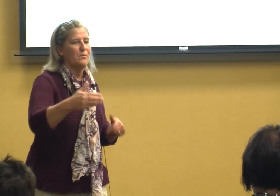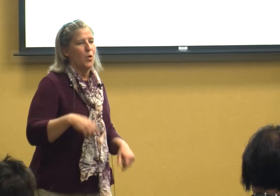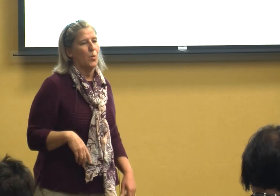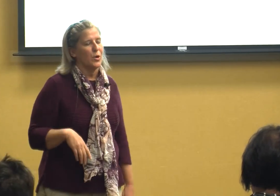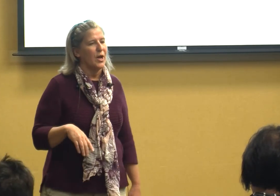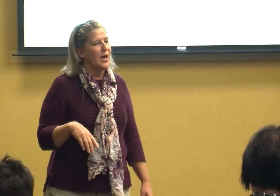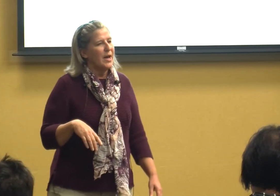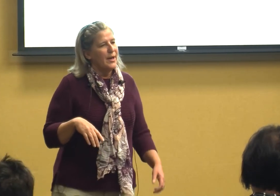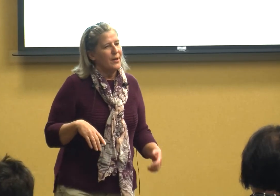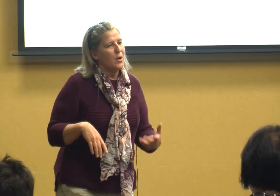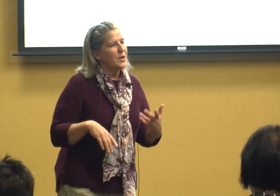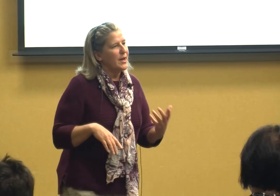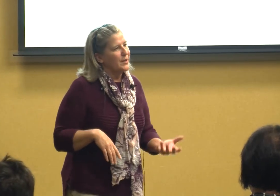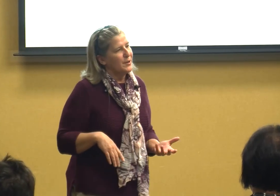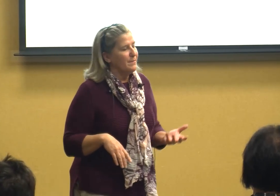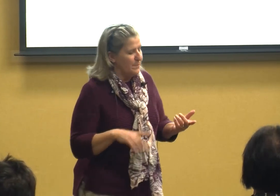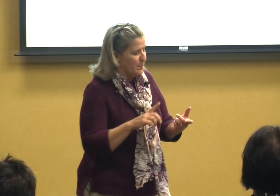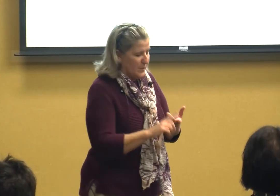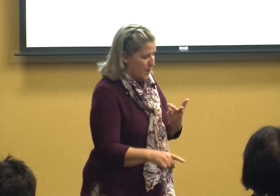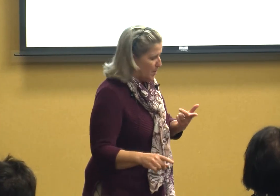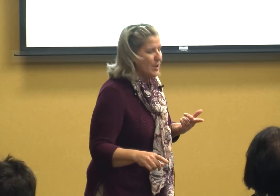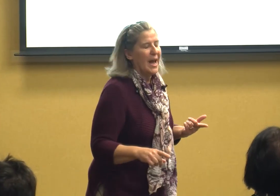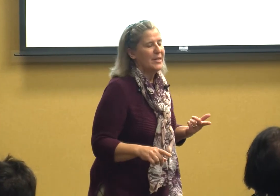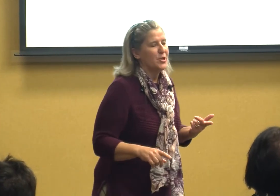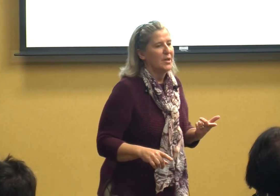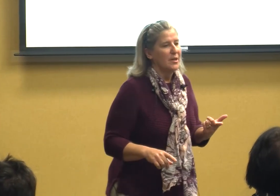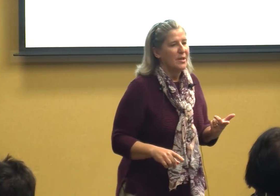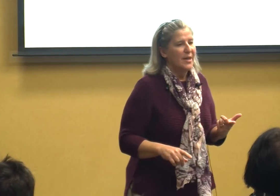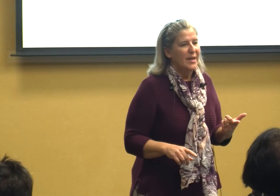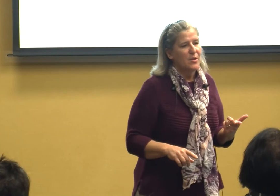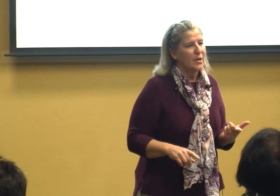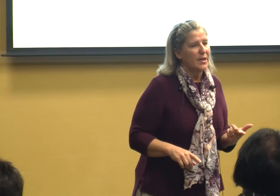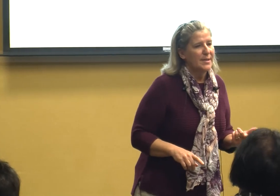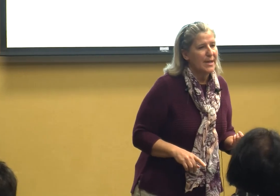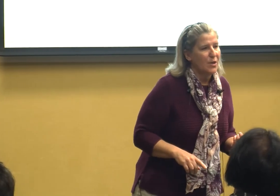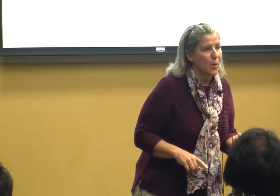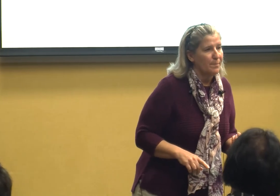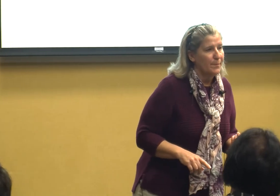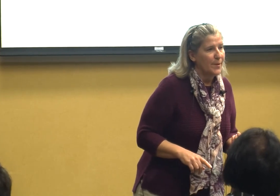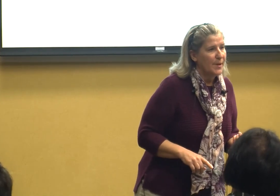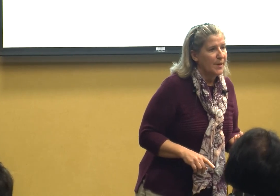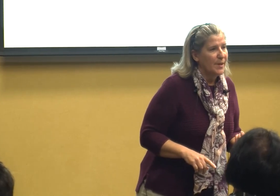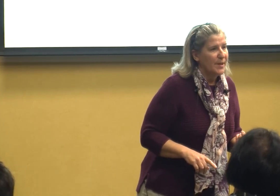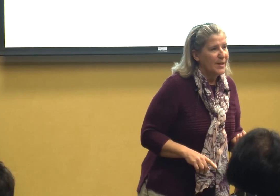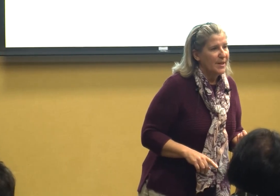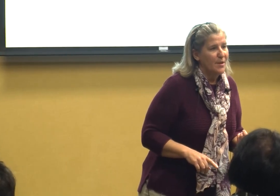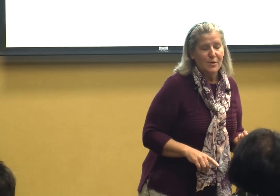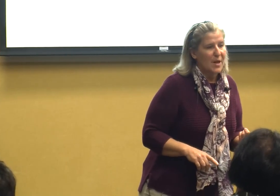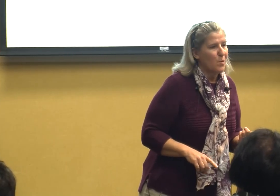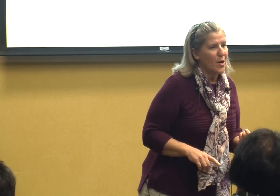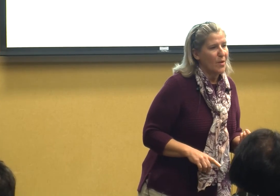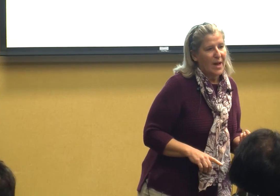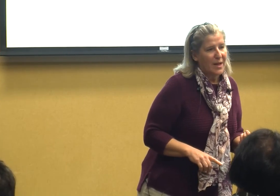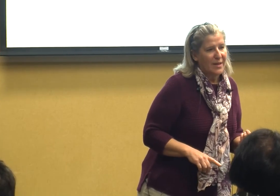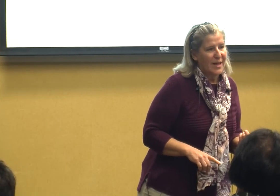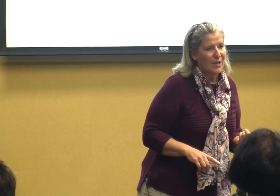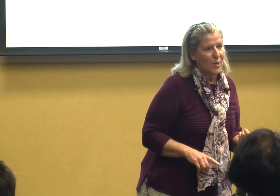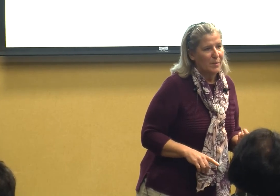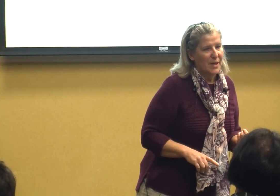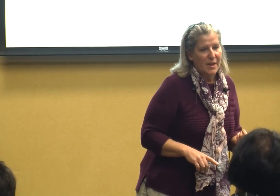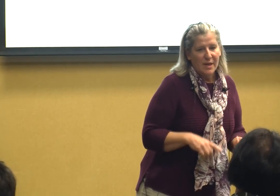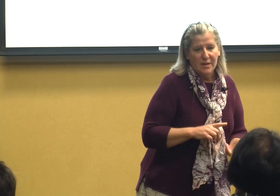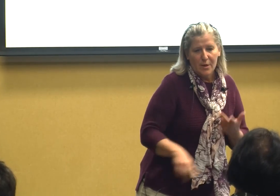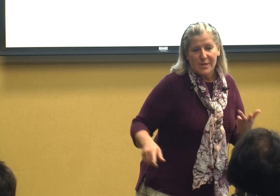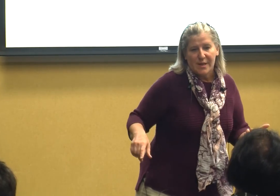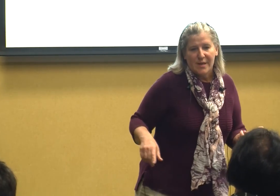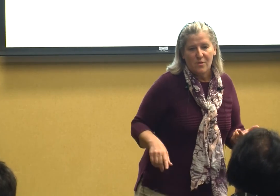forward you know communication is on a continuum there's somewhere on that continuum literacy is on